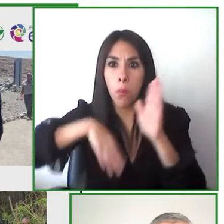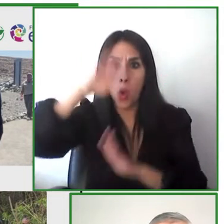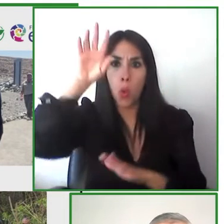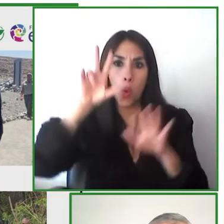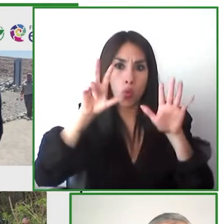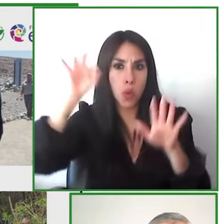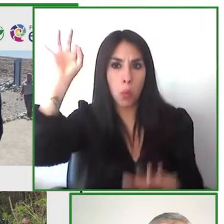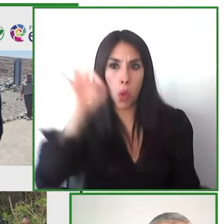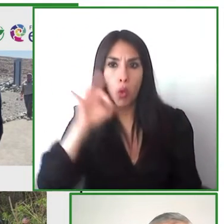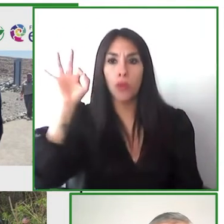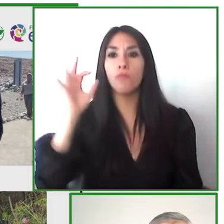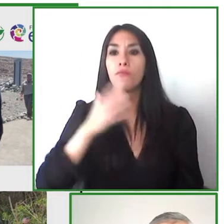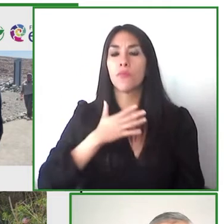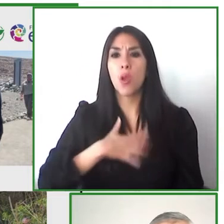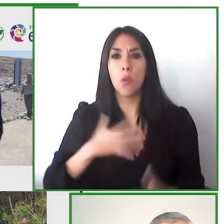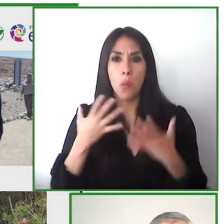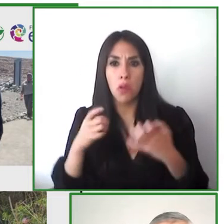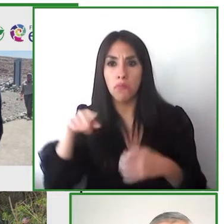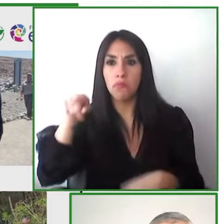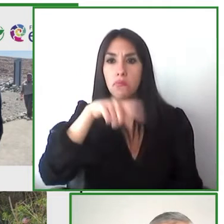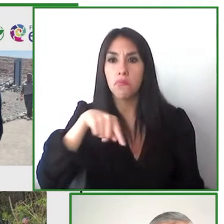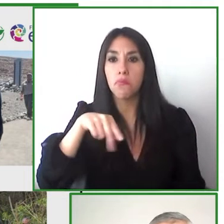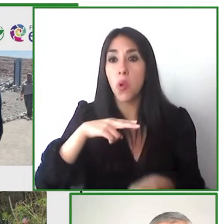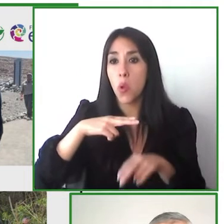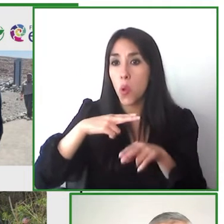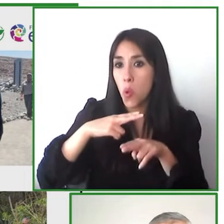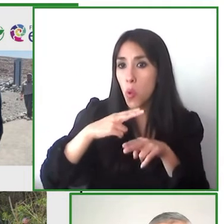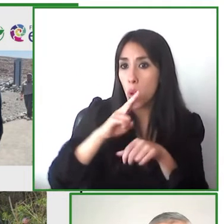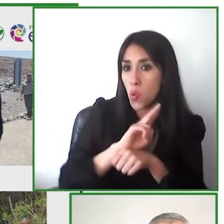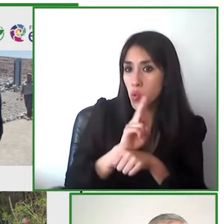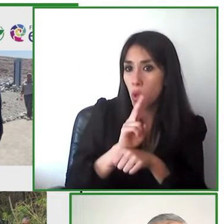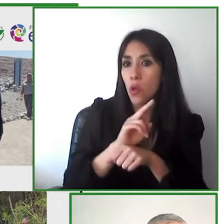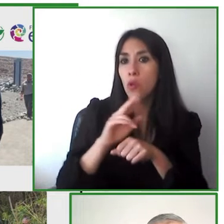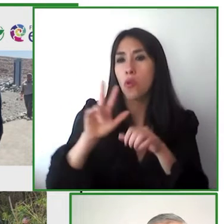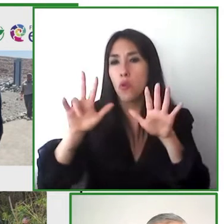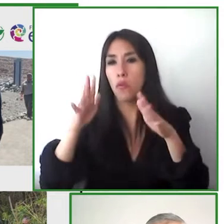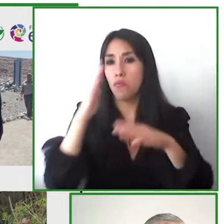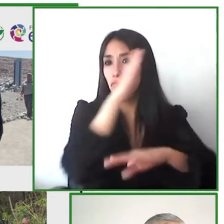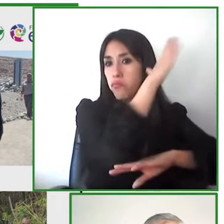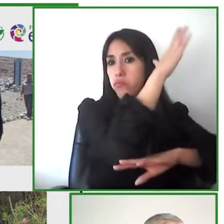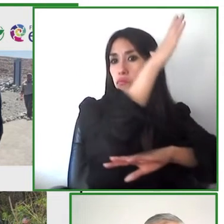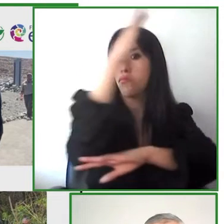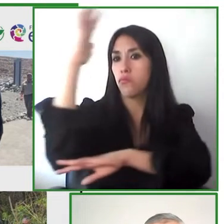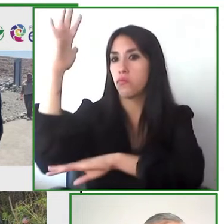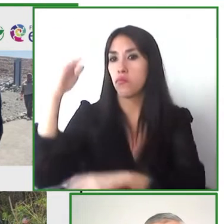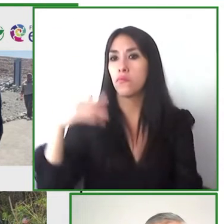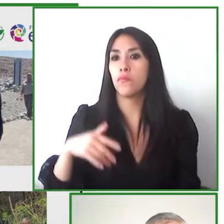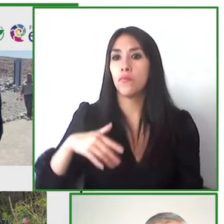satisfactory rating from our users and we've worked in partnership with the